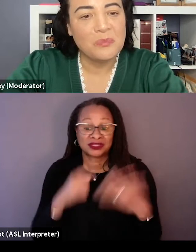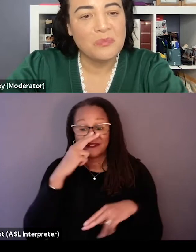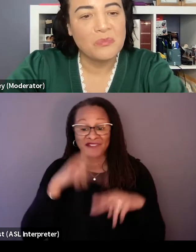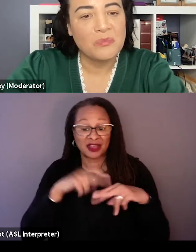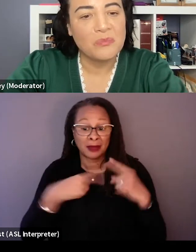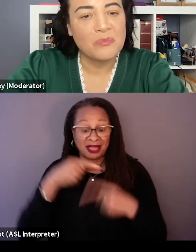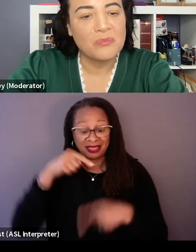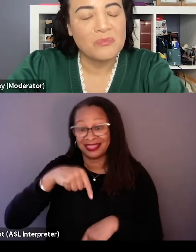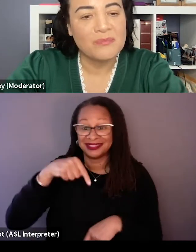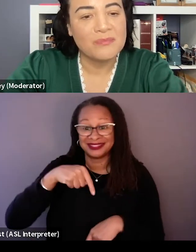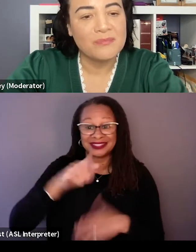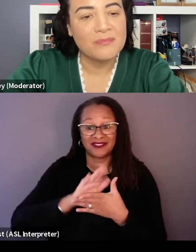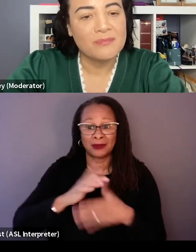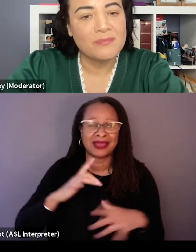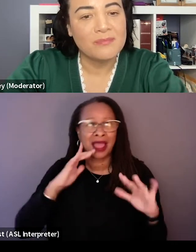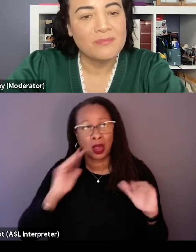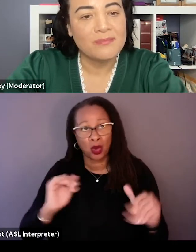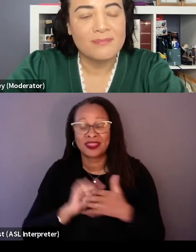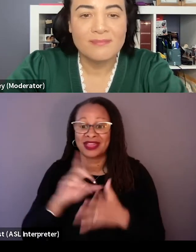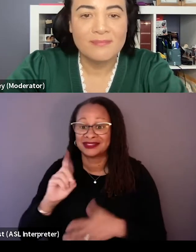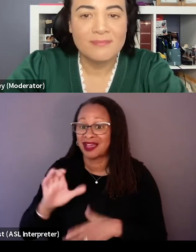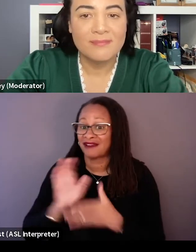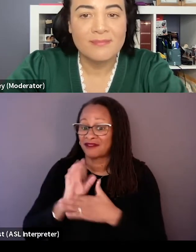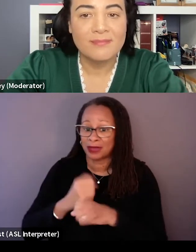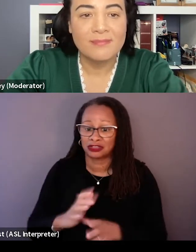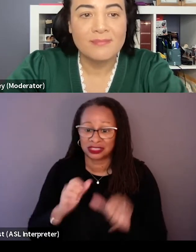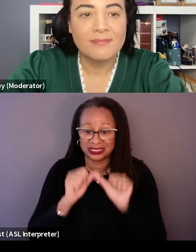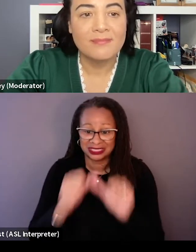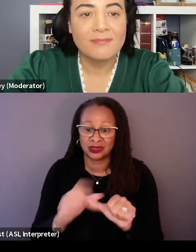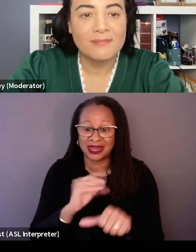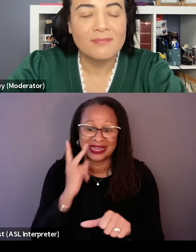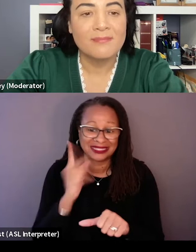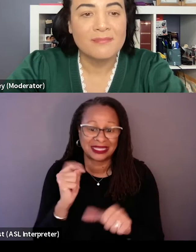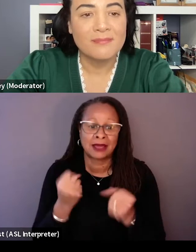and I think I hope that documentary filmmakers continue, and I see this in a lot of my friends' film,